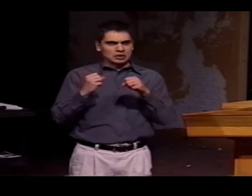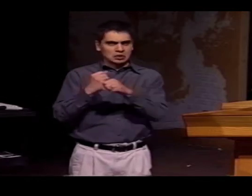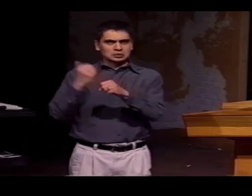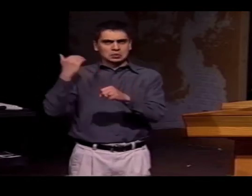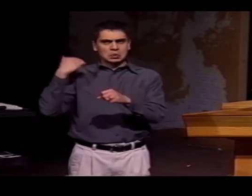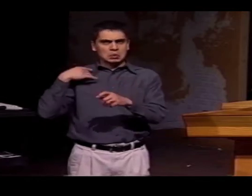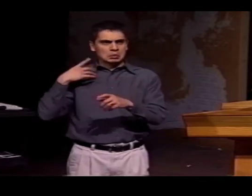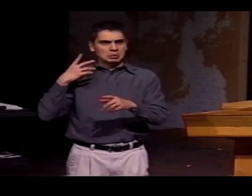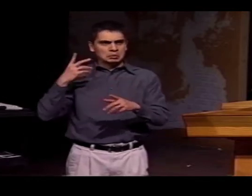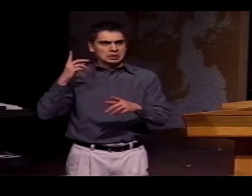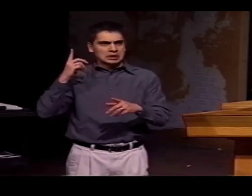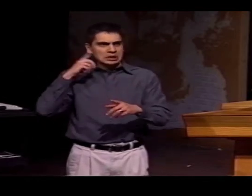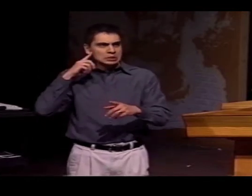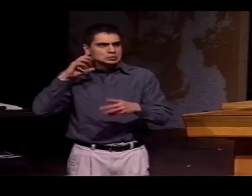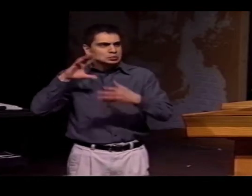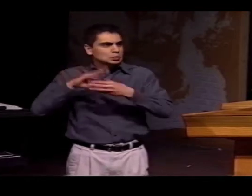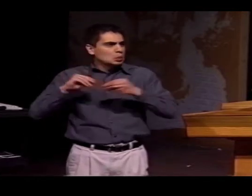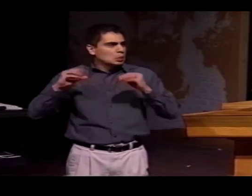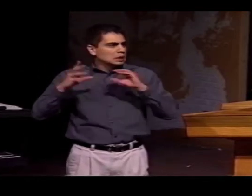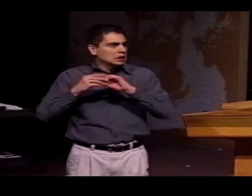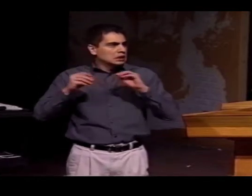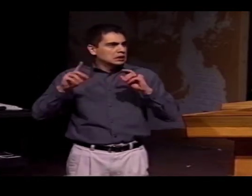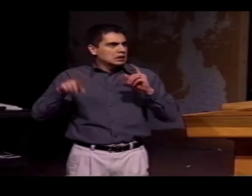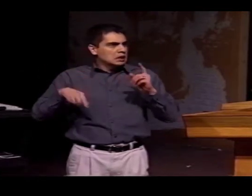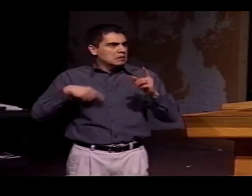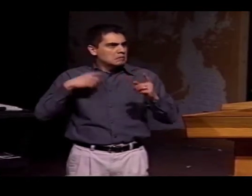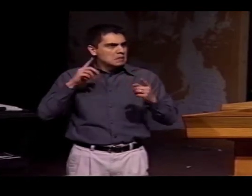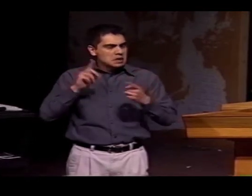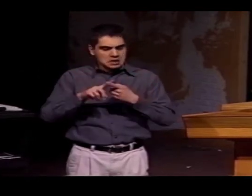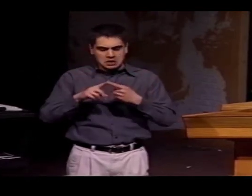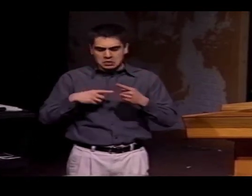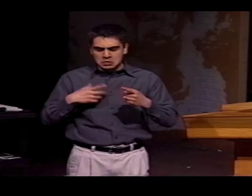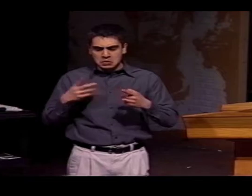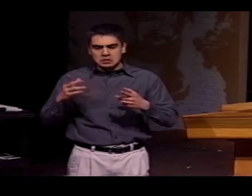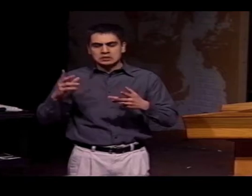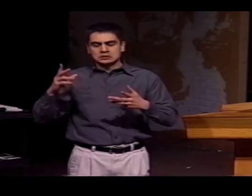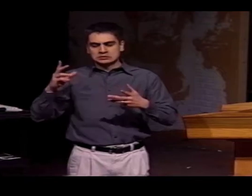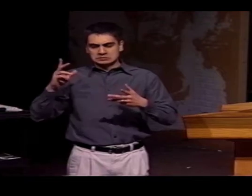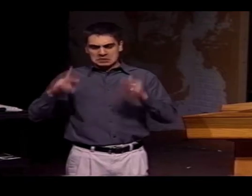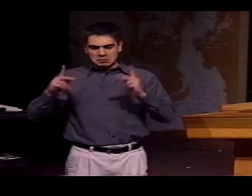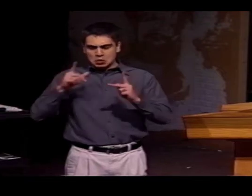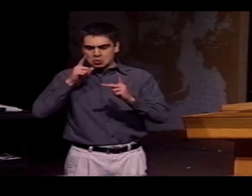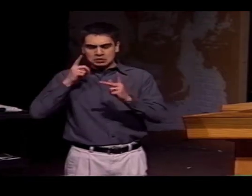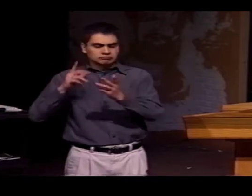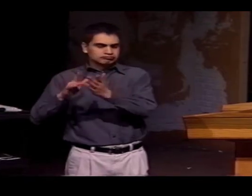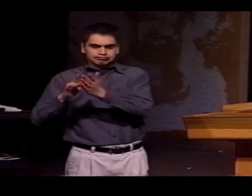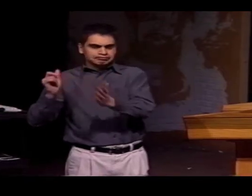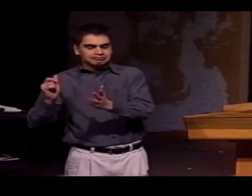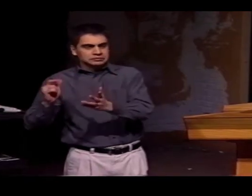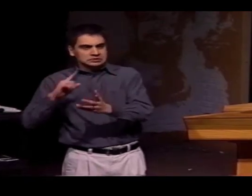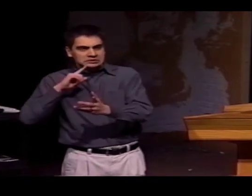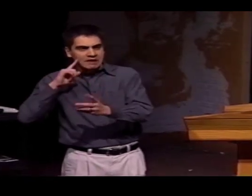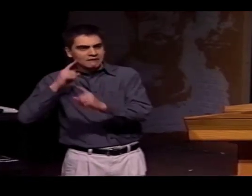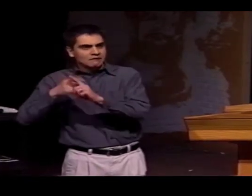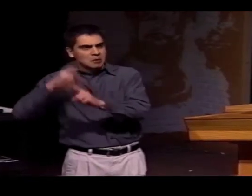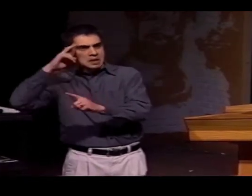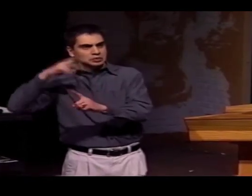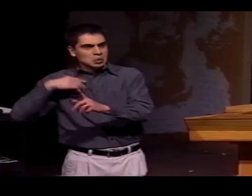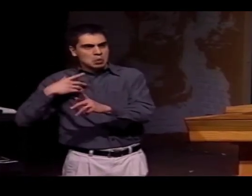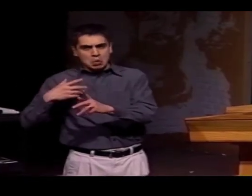SEVERAL YEARS AGO, YOU MIGHT HAVE HEARD THIS STORY ABOUT PEOPLE WHO WERE EXPLOITED FROM MEXICO